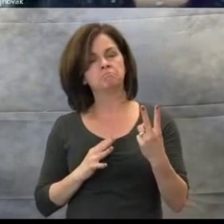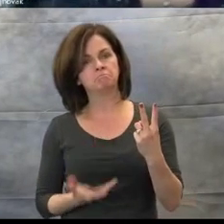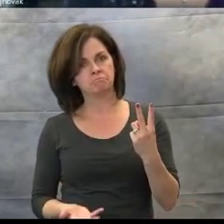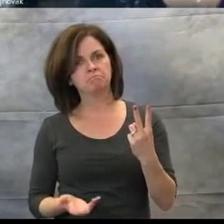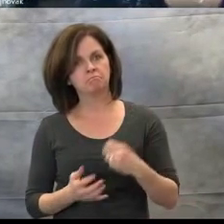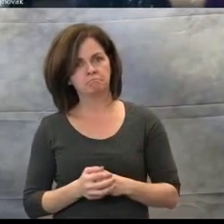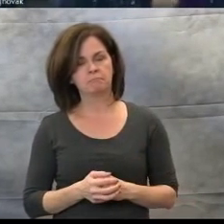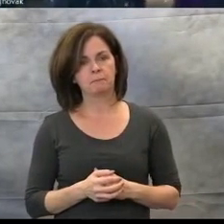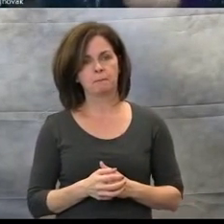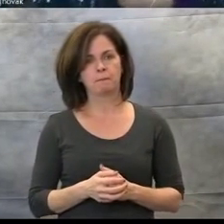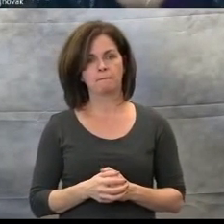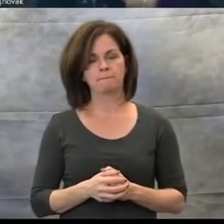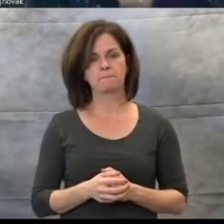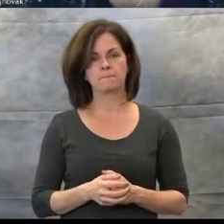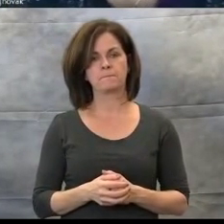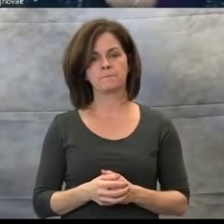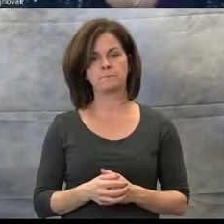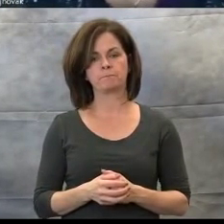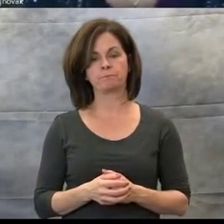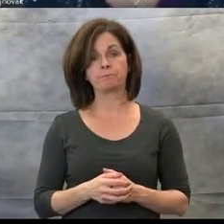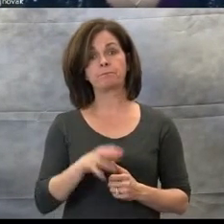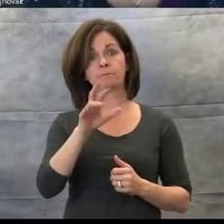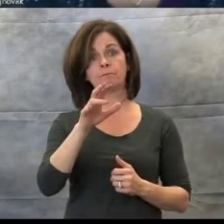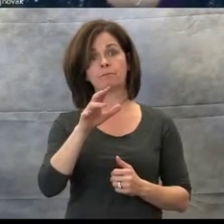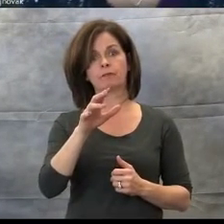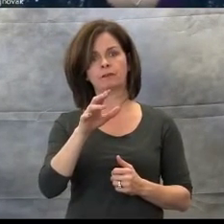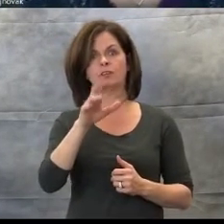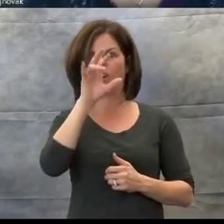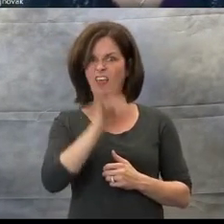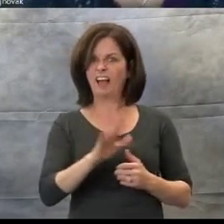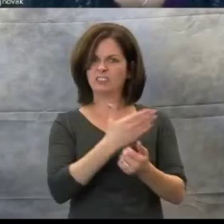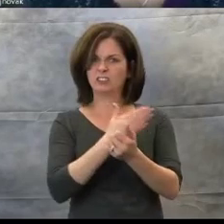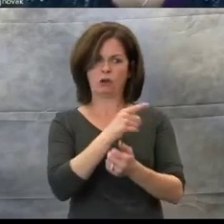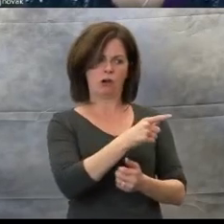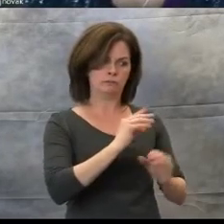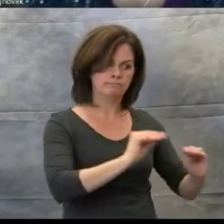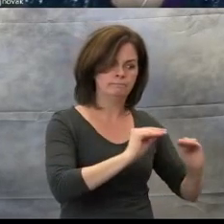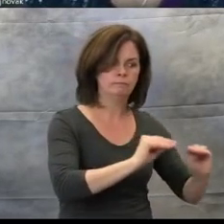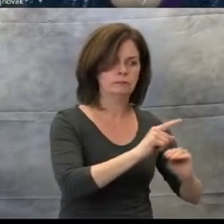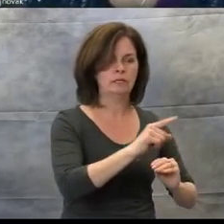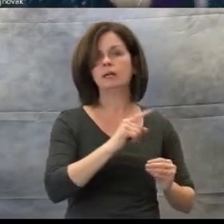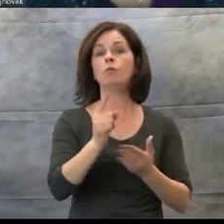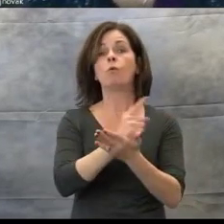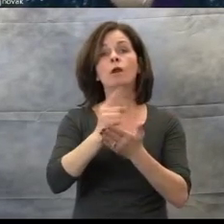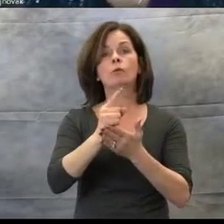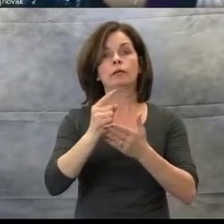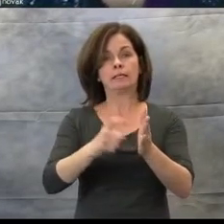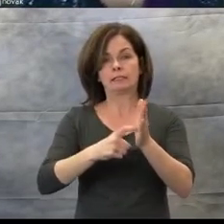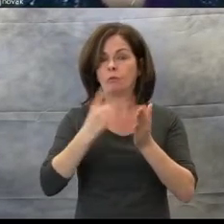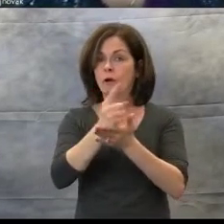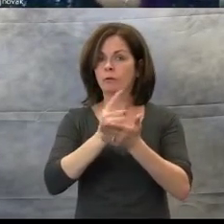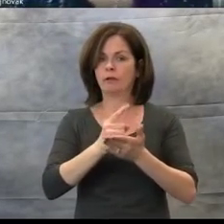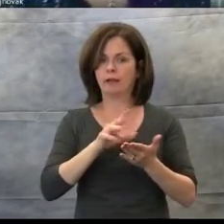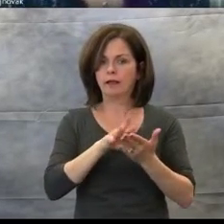So within a week he learned the song and eventually we had to fade the music away, because, of course, it would be inappropriate for him